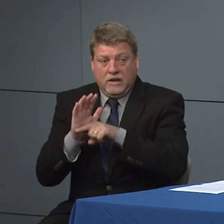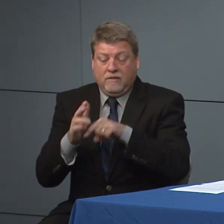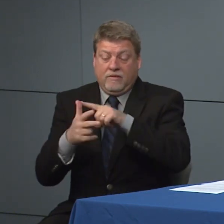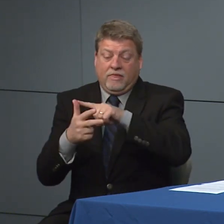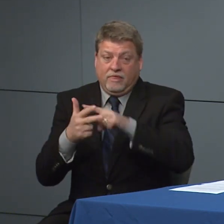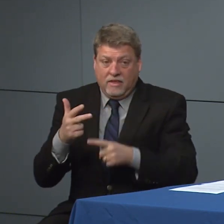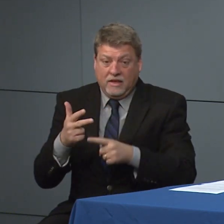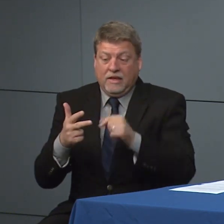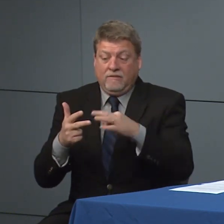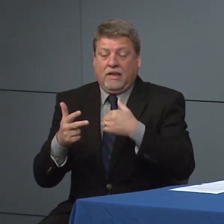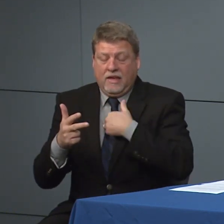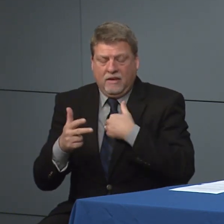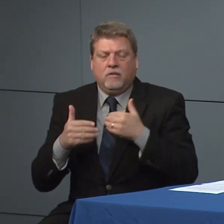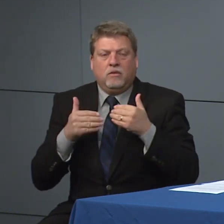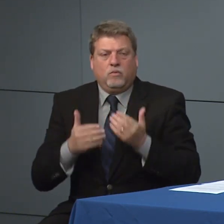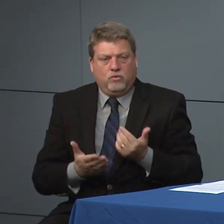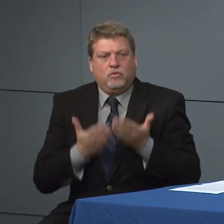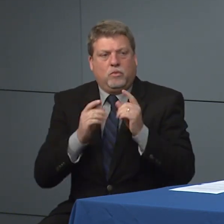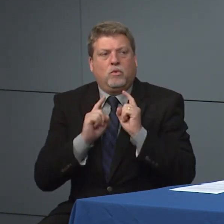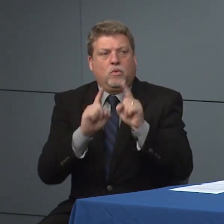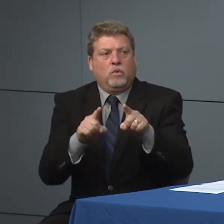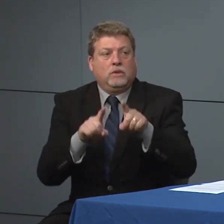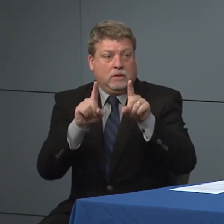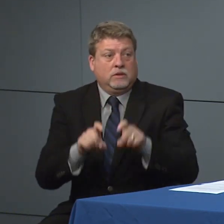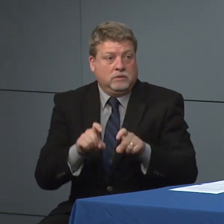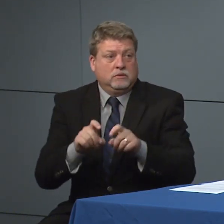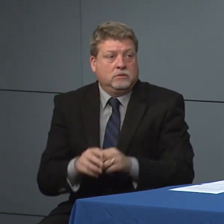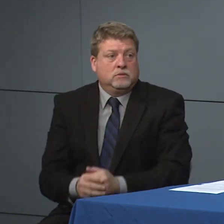who are recommended for being tested.